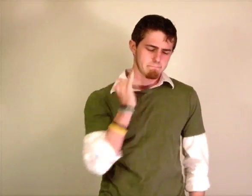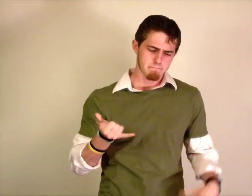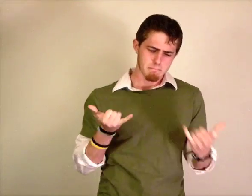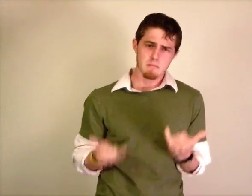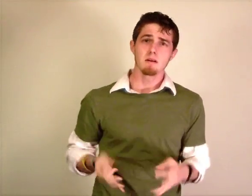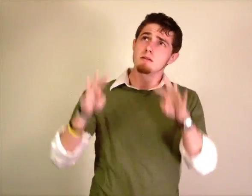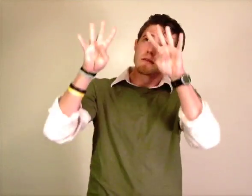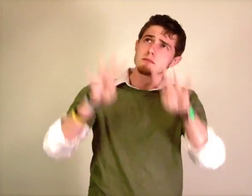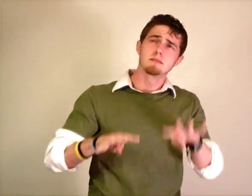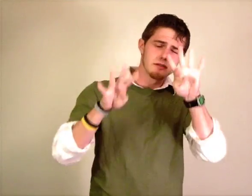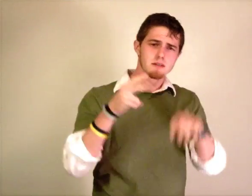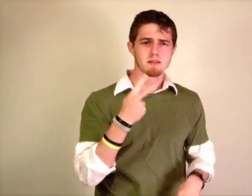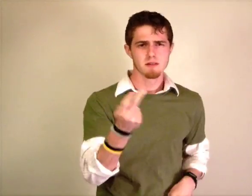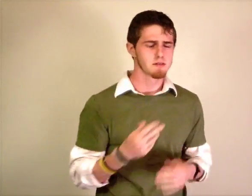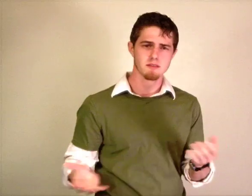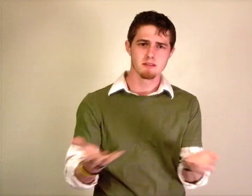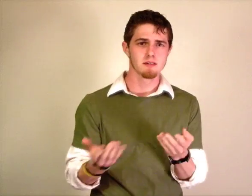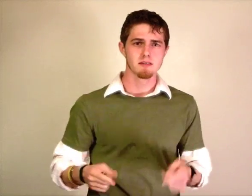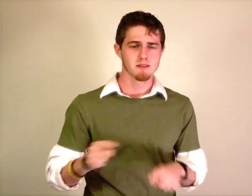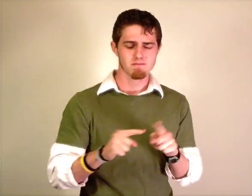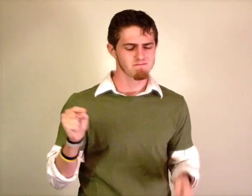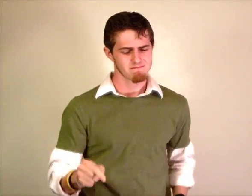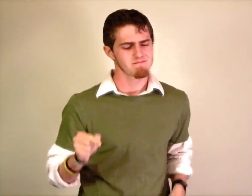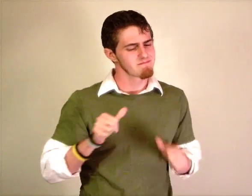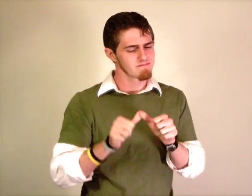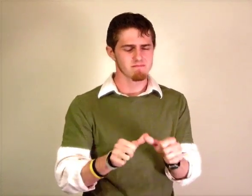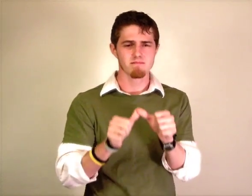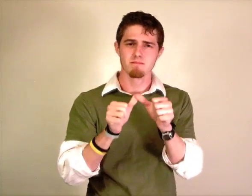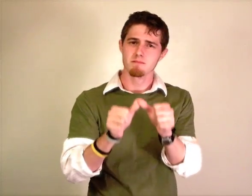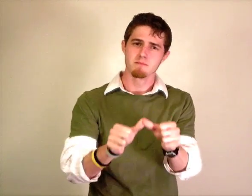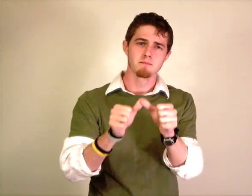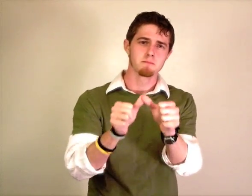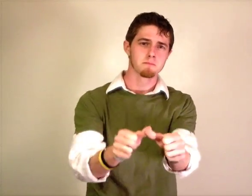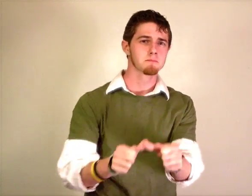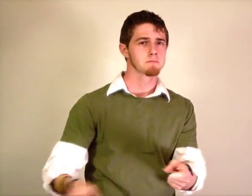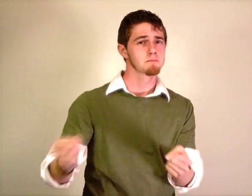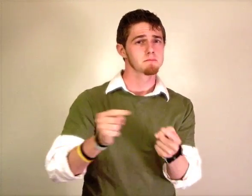And now we're standing in the rain NOW RAIN, TWO-OF-US HERE But nothing's ever gonna change BUT THIS CONTINUE